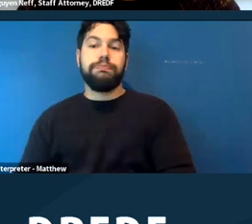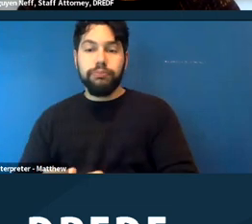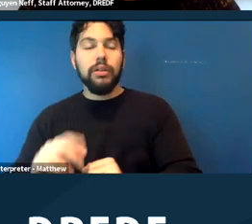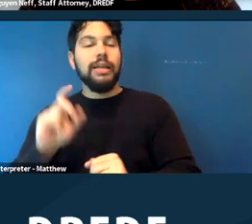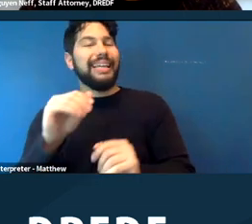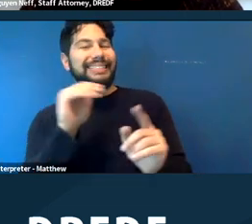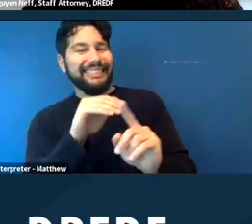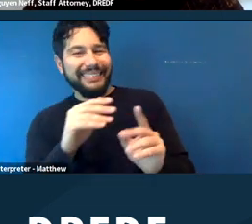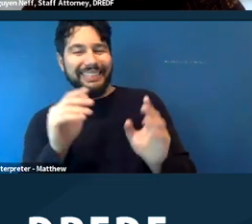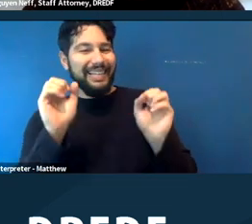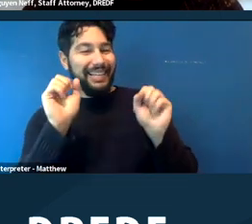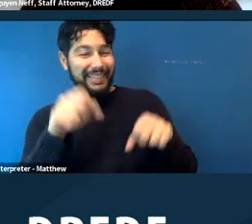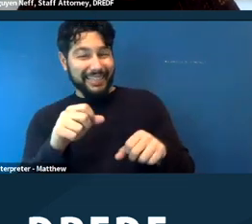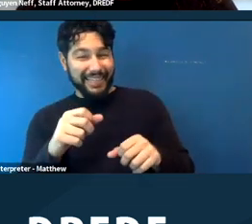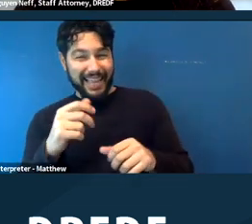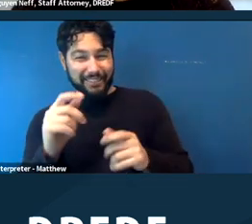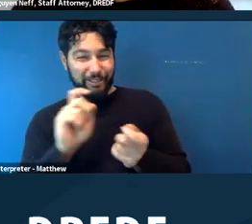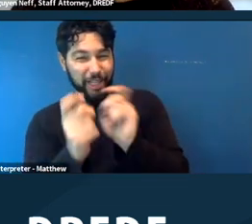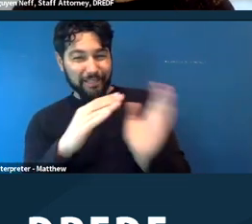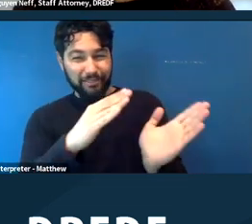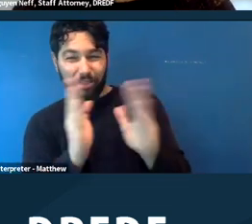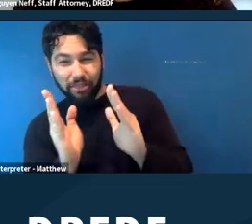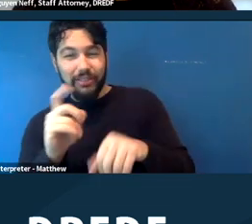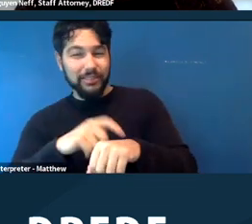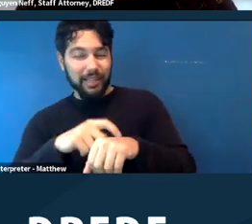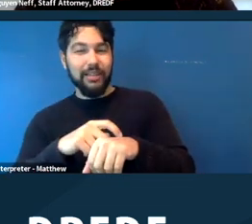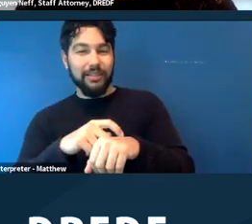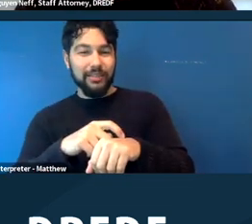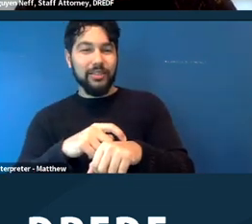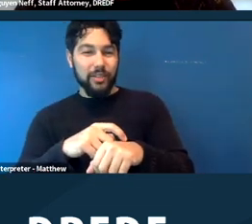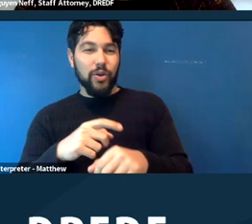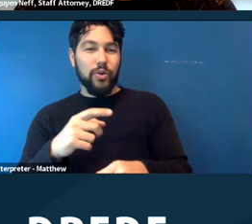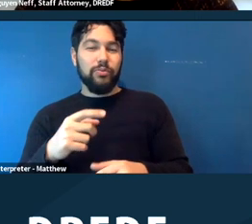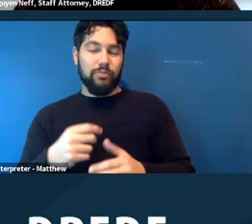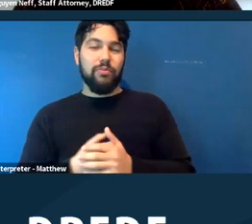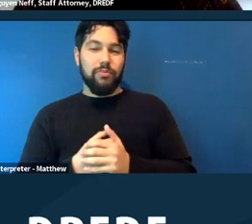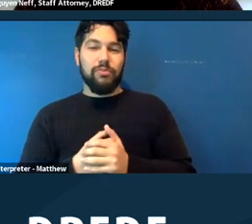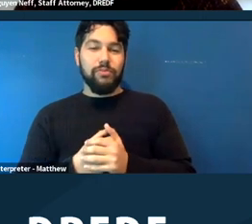accommodation of that law or policy to change the time of day that you're moving it.